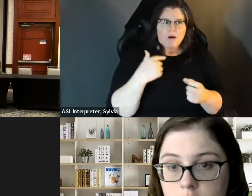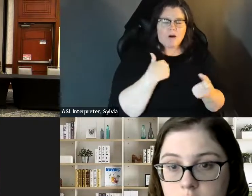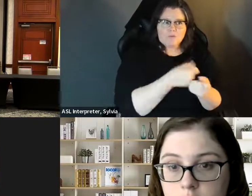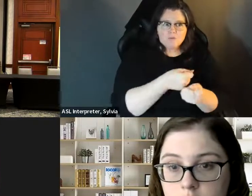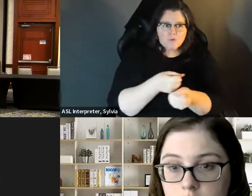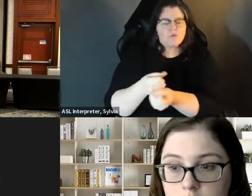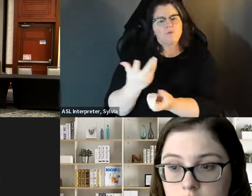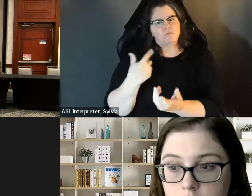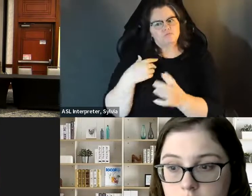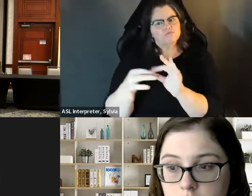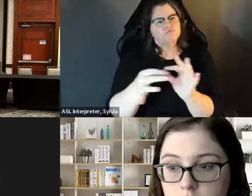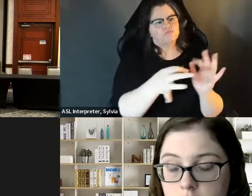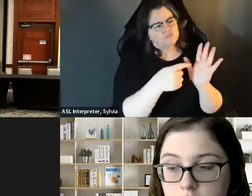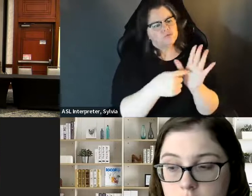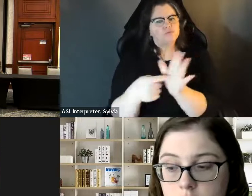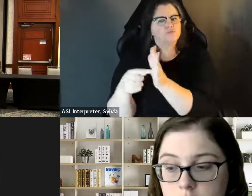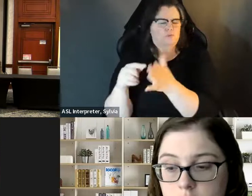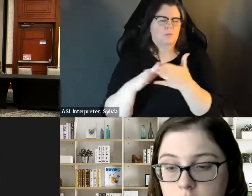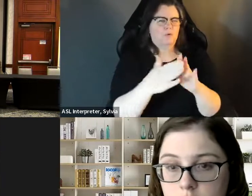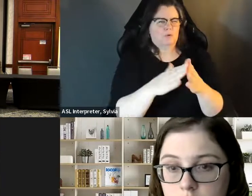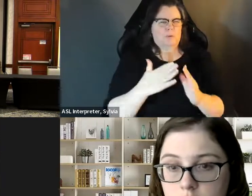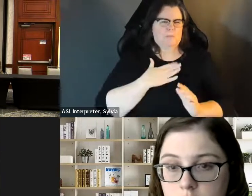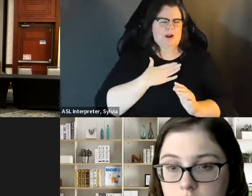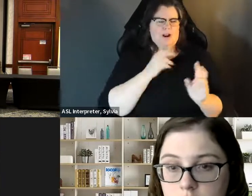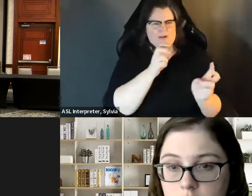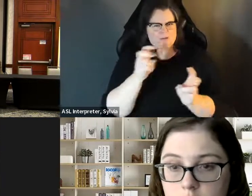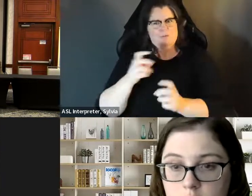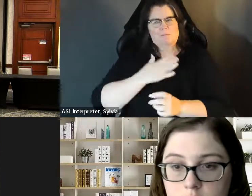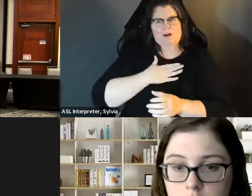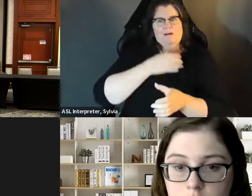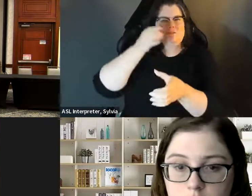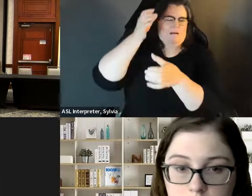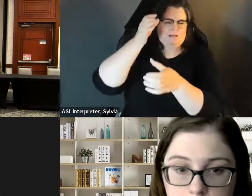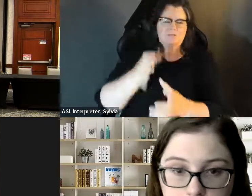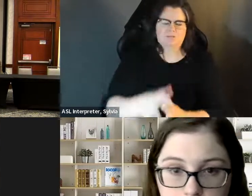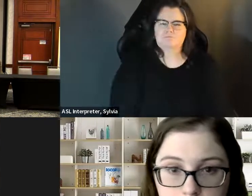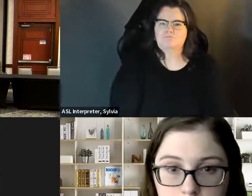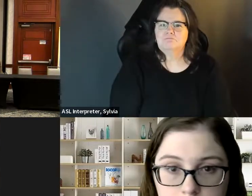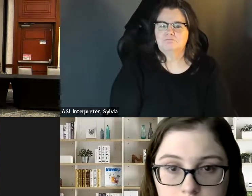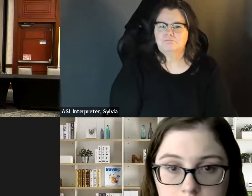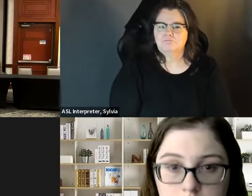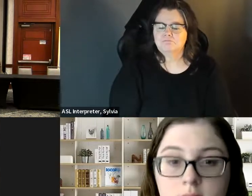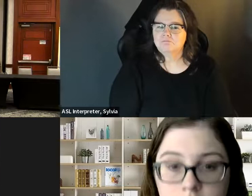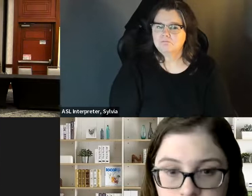record if you've been in office so we just have to work through it and focus on what our platforms are and getting the message out for the entire community.